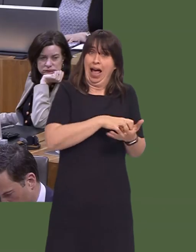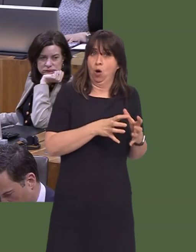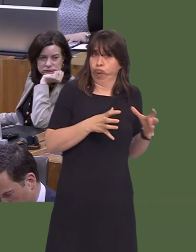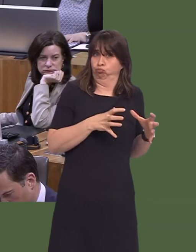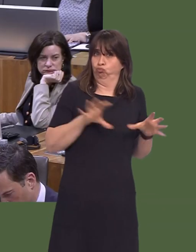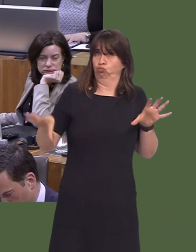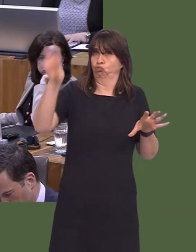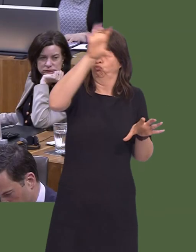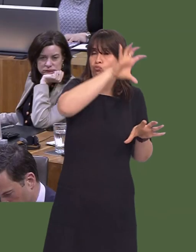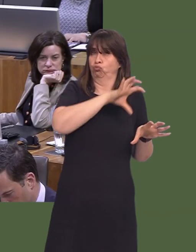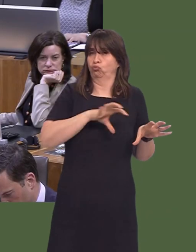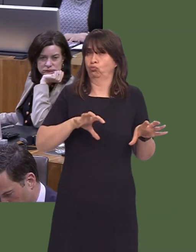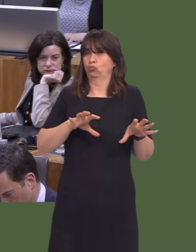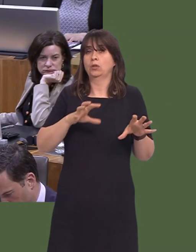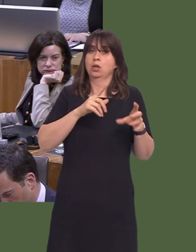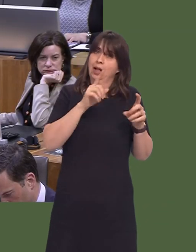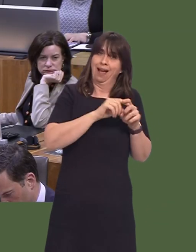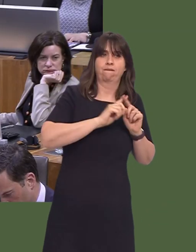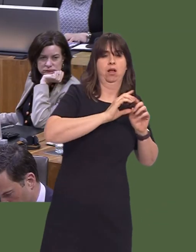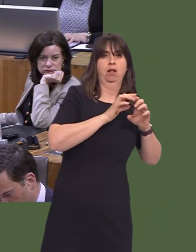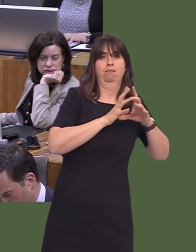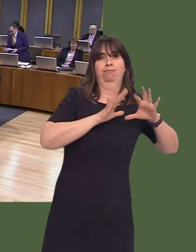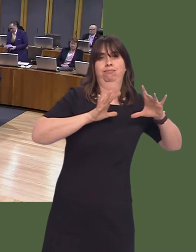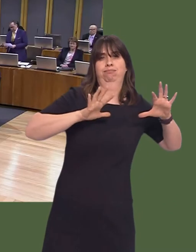benefit their wider region. David Melding AM: First Minister, I agree